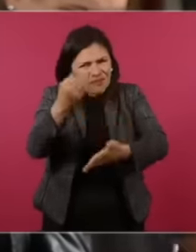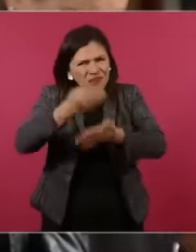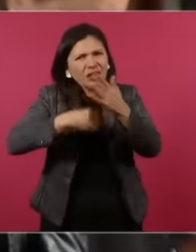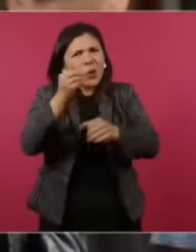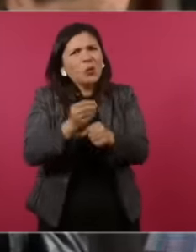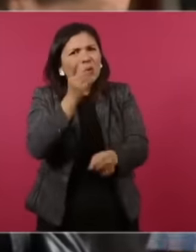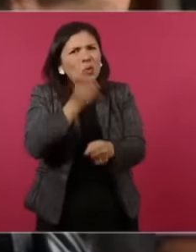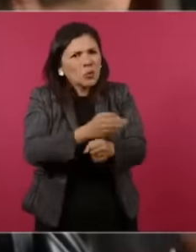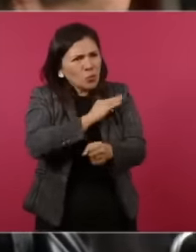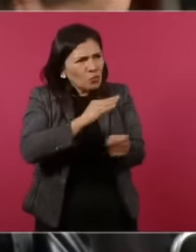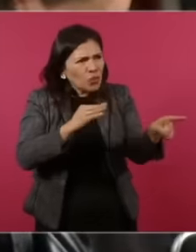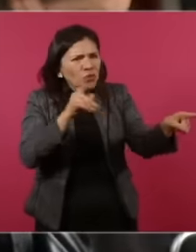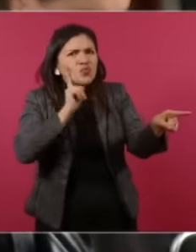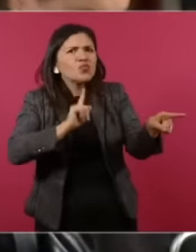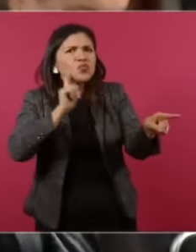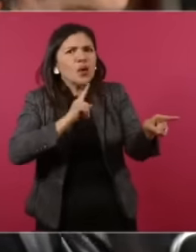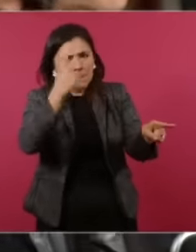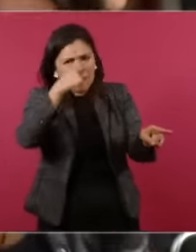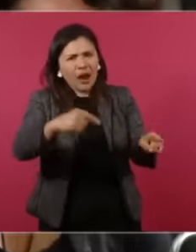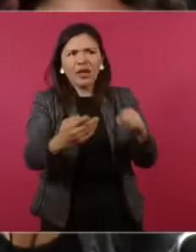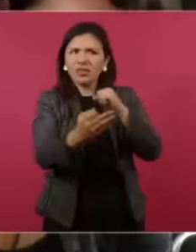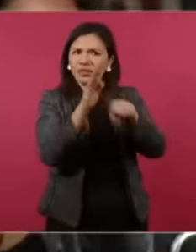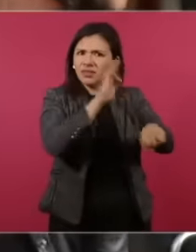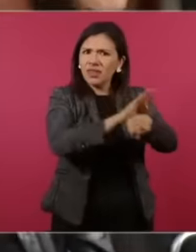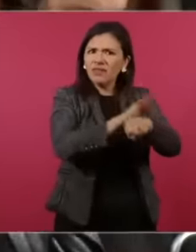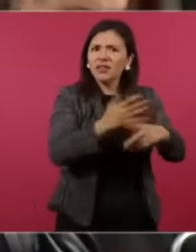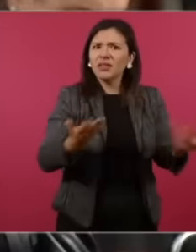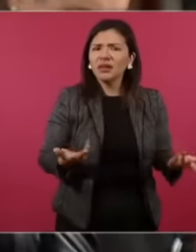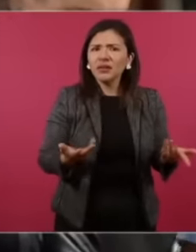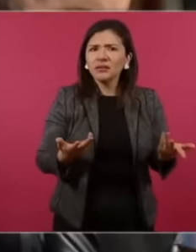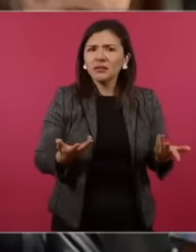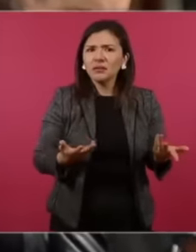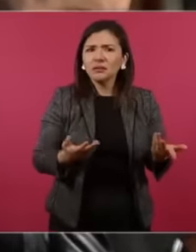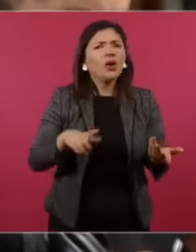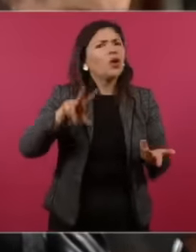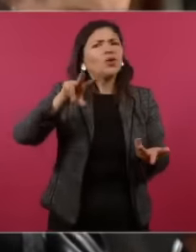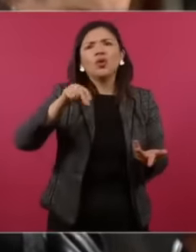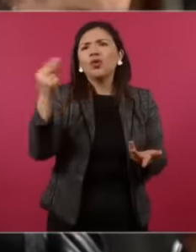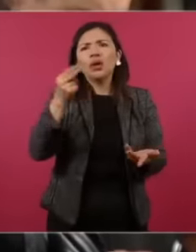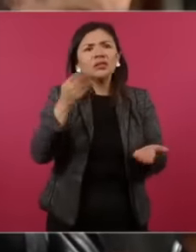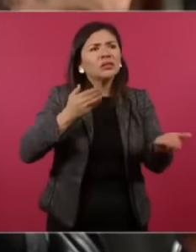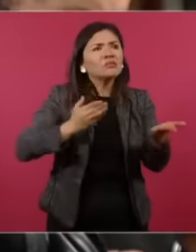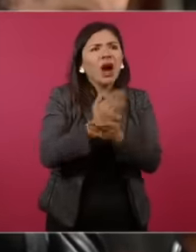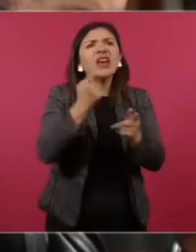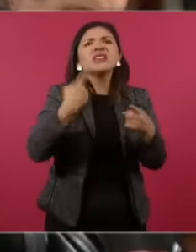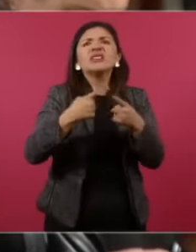this girl the opportunity to defend herself without the intervention of influence peddling without